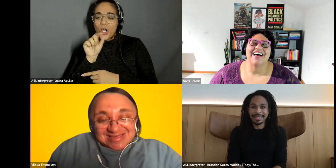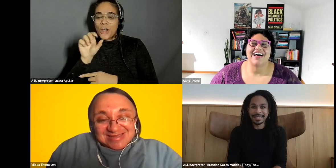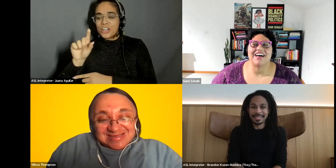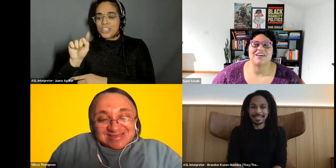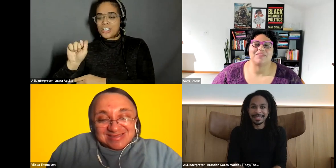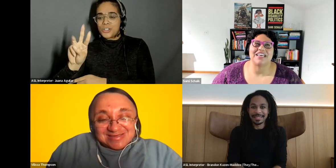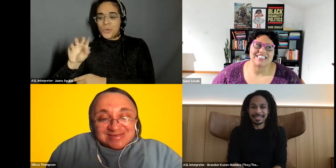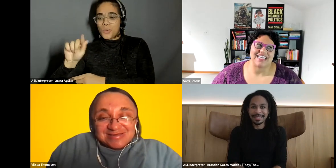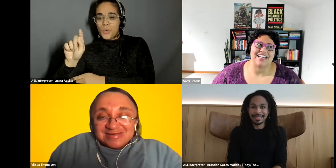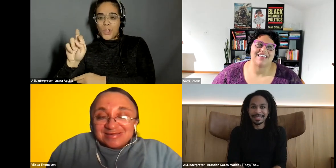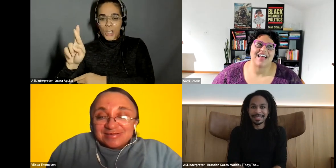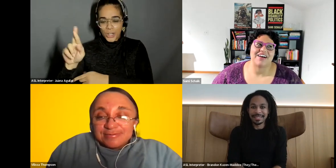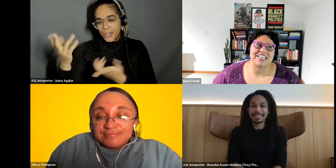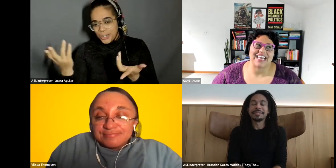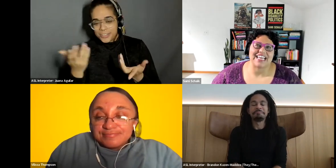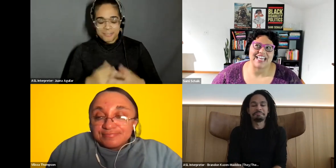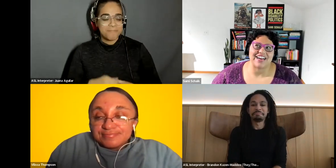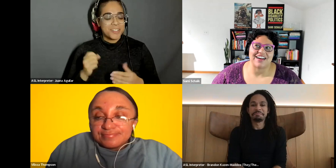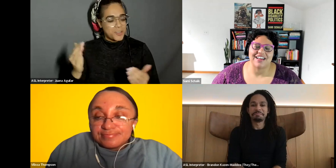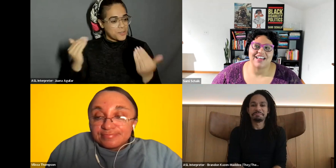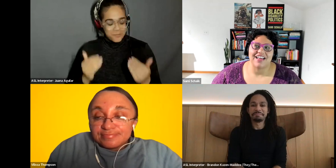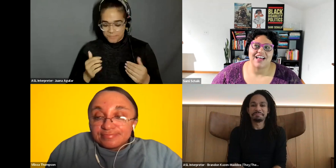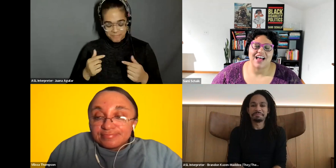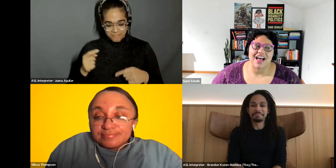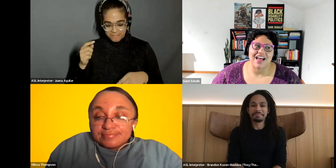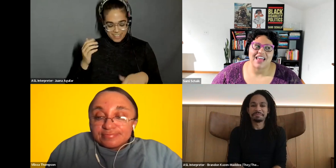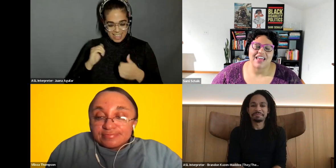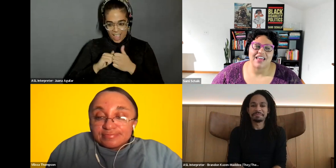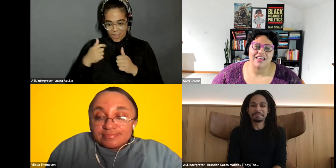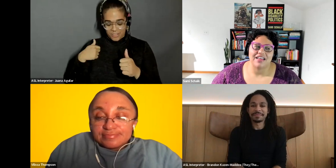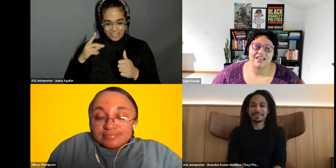Sami Schalk: Let's see. How did I get here? I